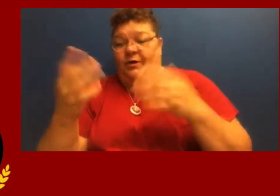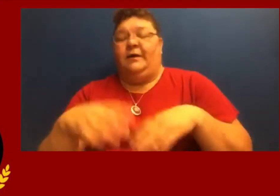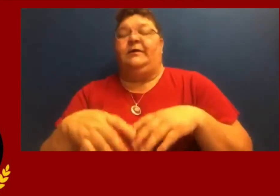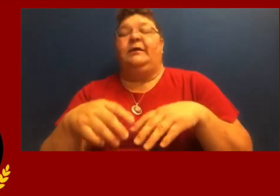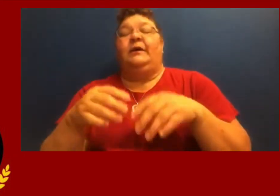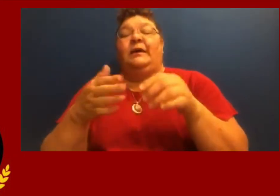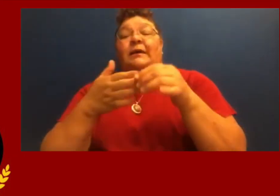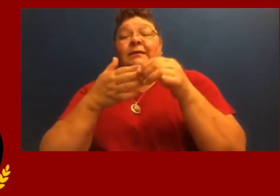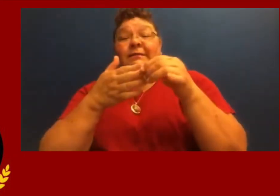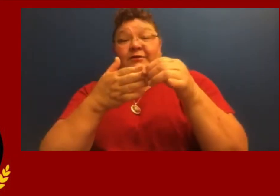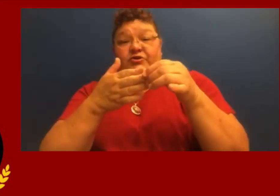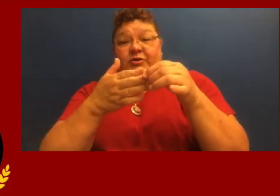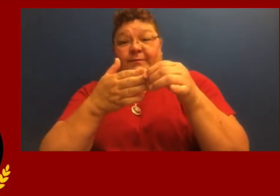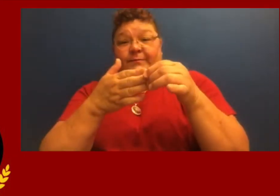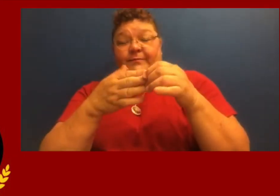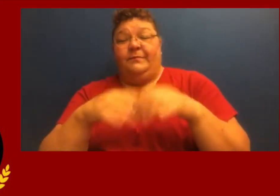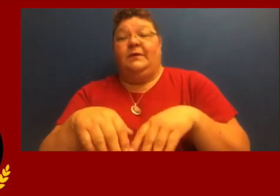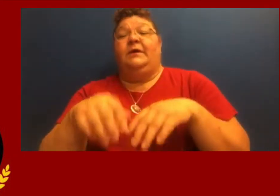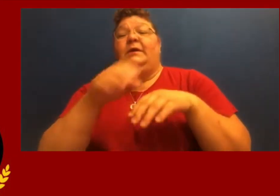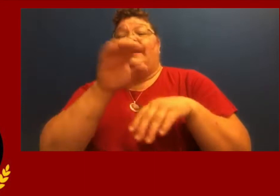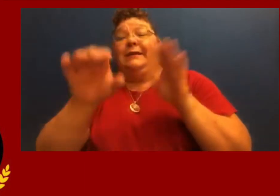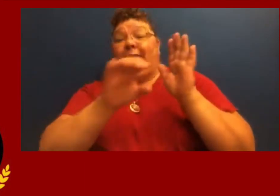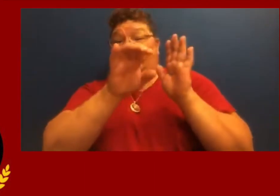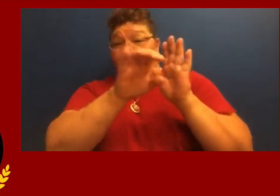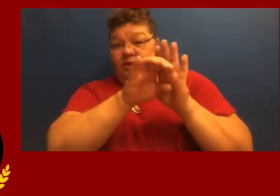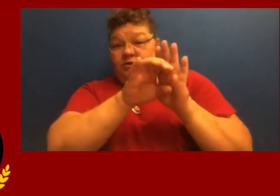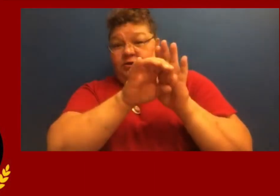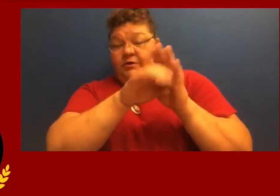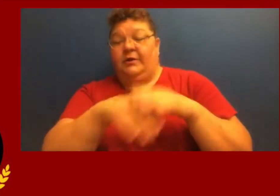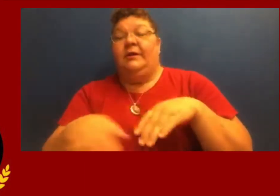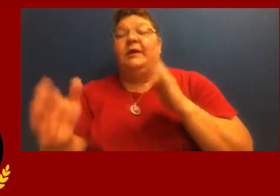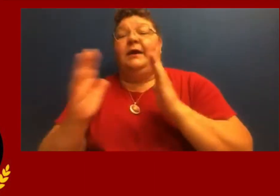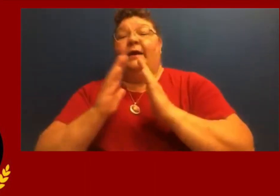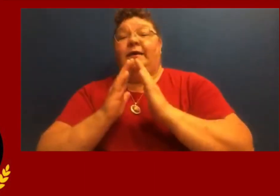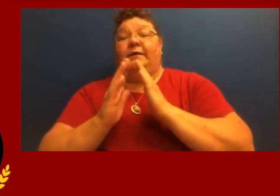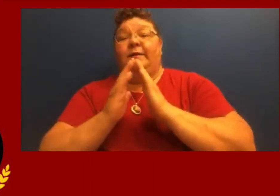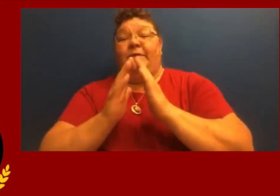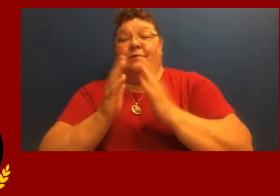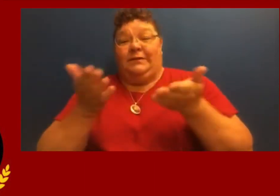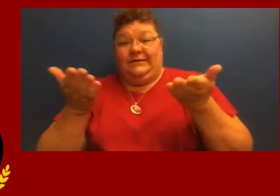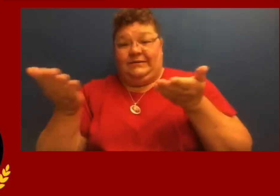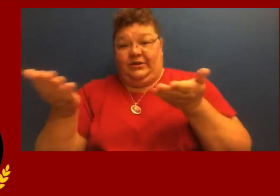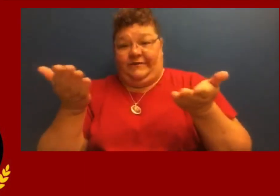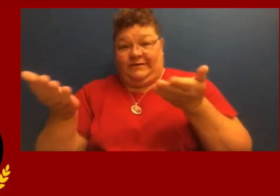You have to show leadership, good characteristics, and community service.